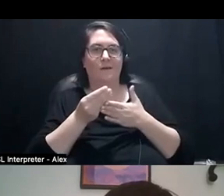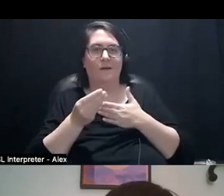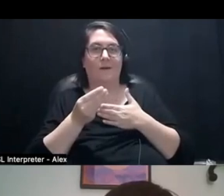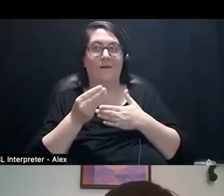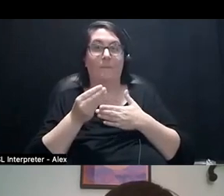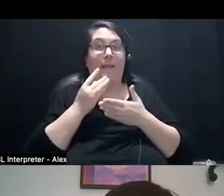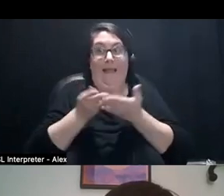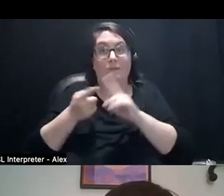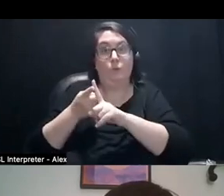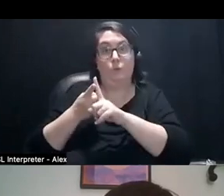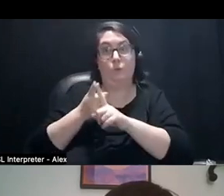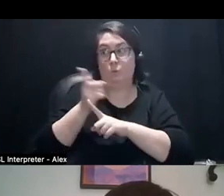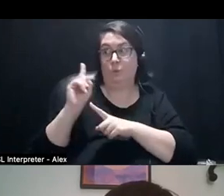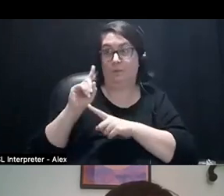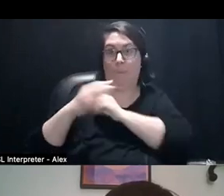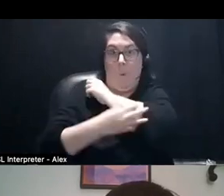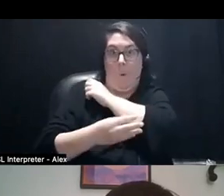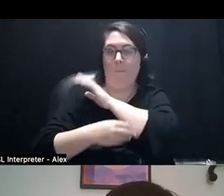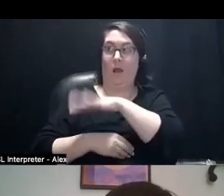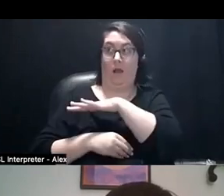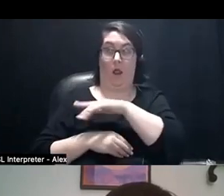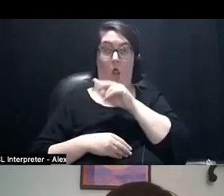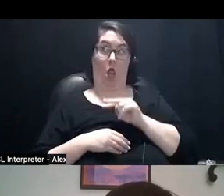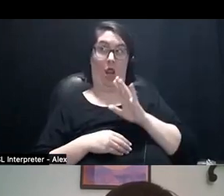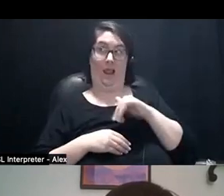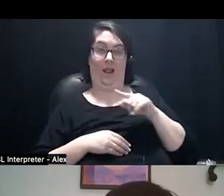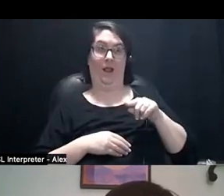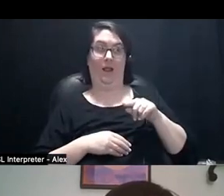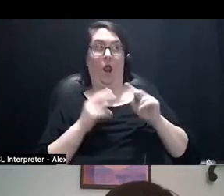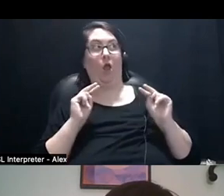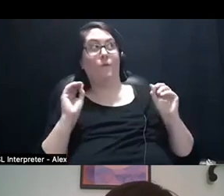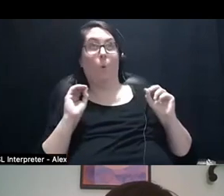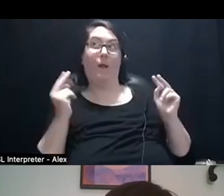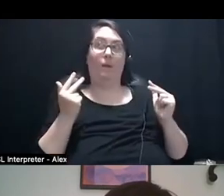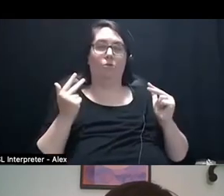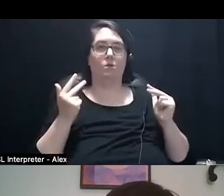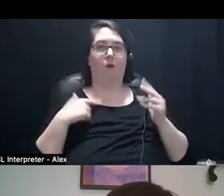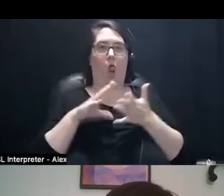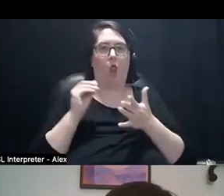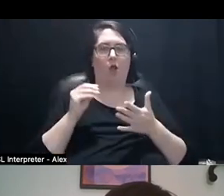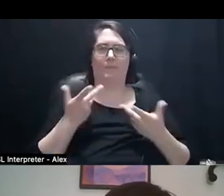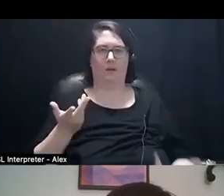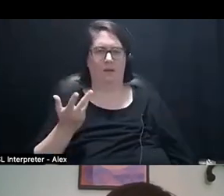folks in my neighborhood, I was like, oh yeah, I learned this from my mom. As wild and ridiculous as she is. I learned that for my mom. So I think there was this really like.